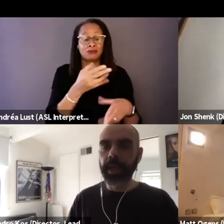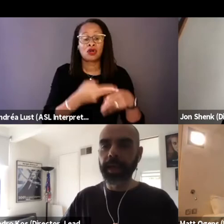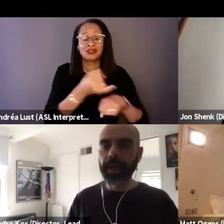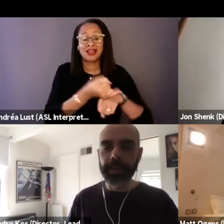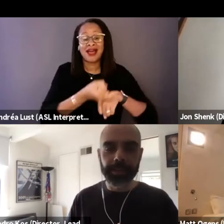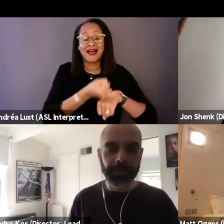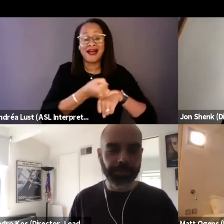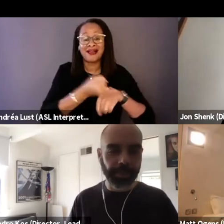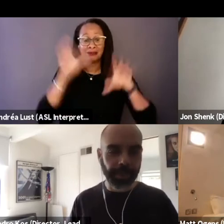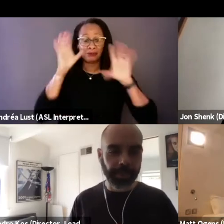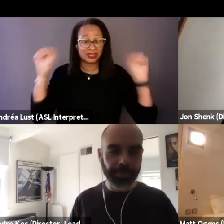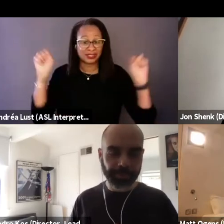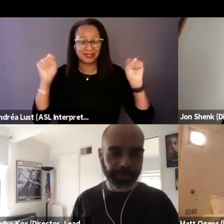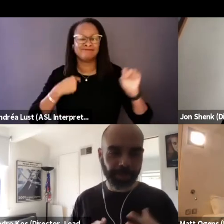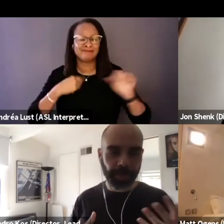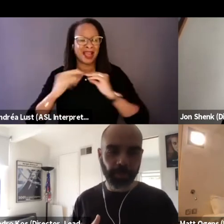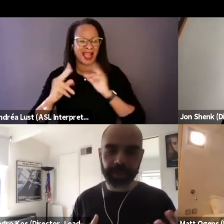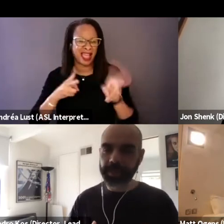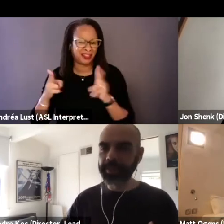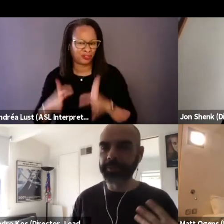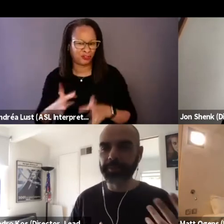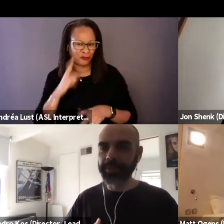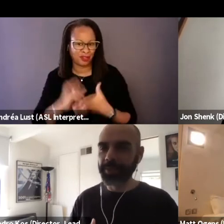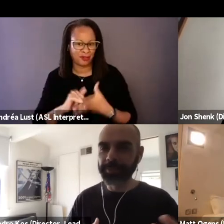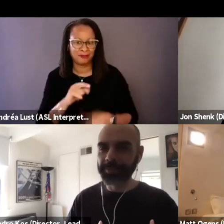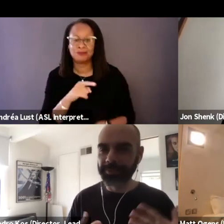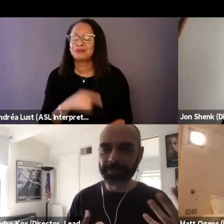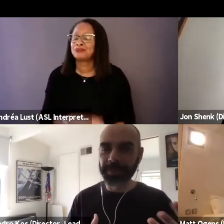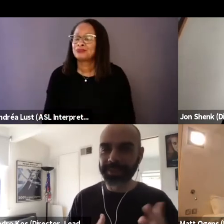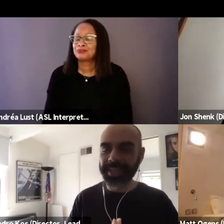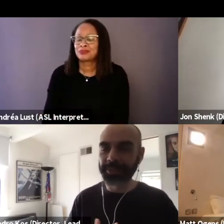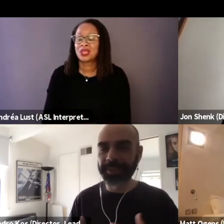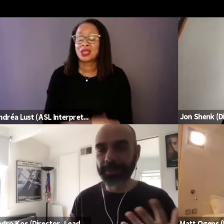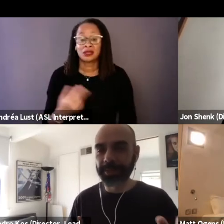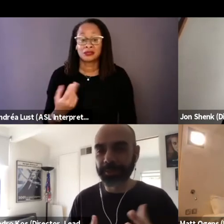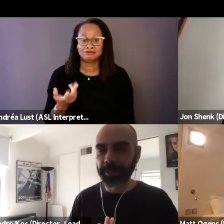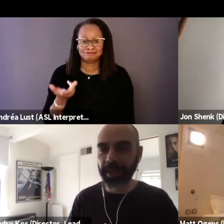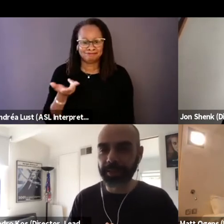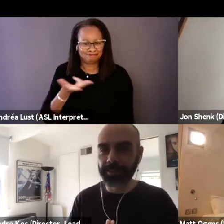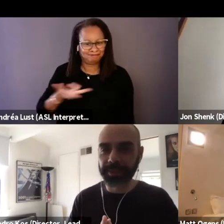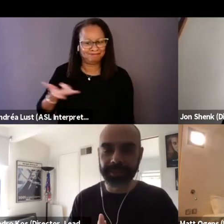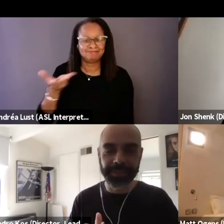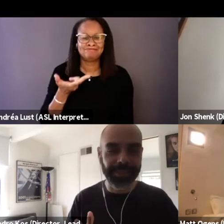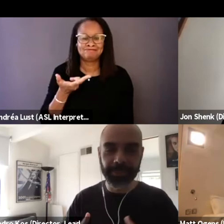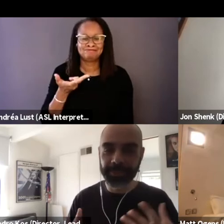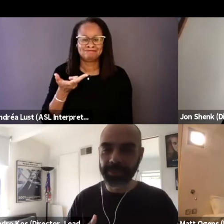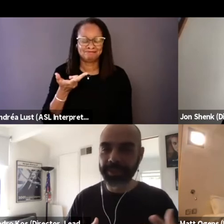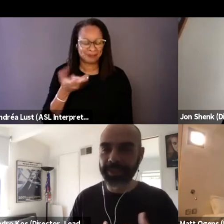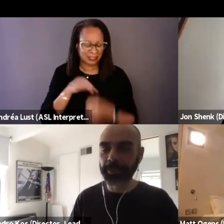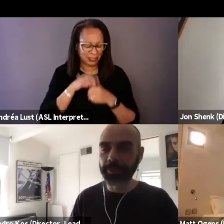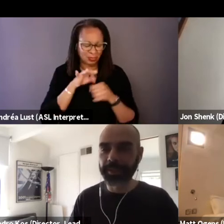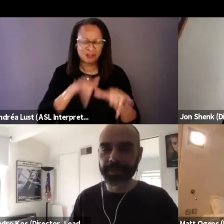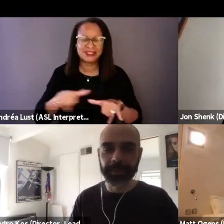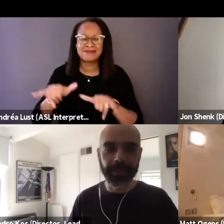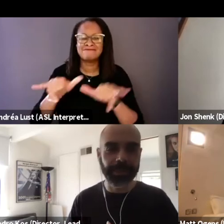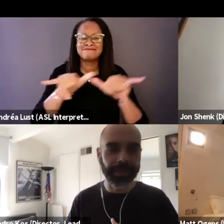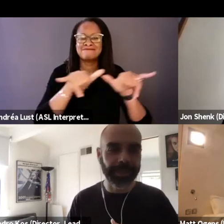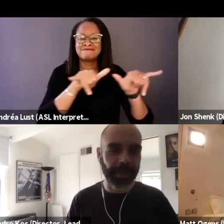And we were kindred spirits, we have very similar sensibilities